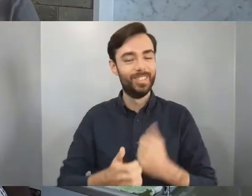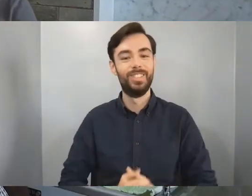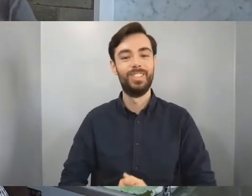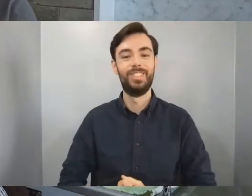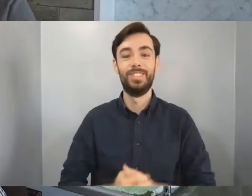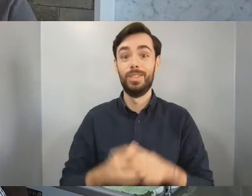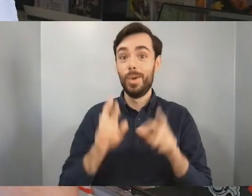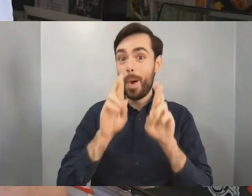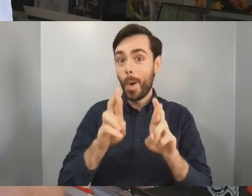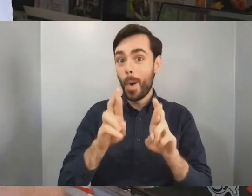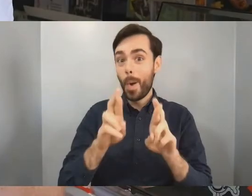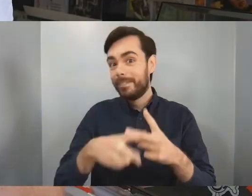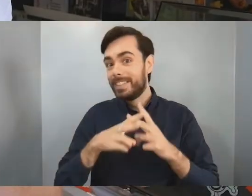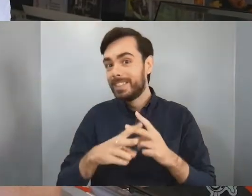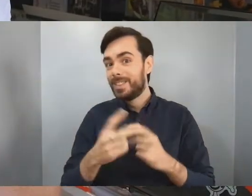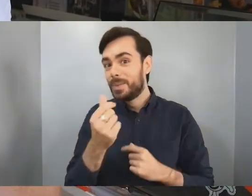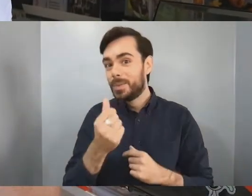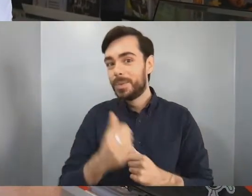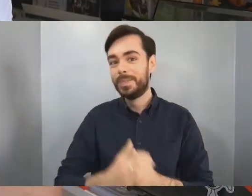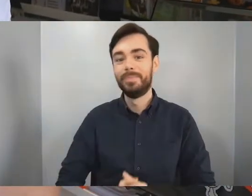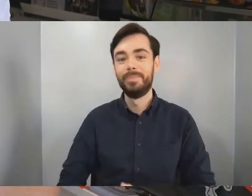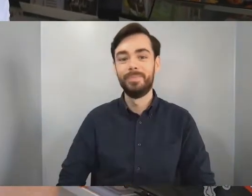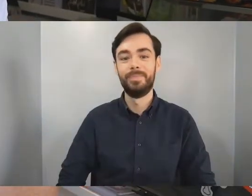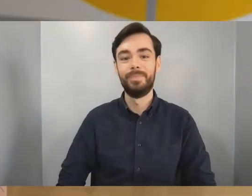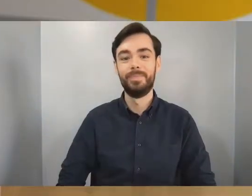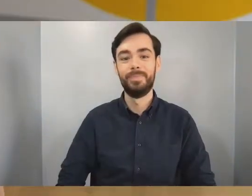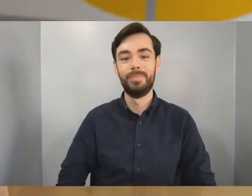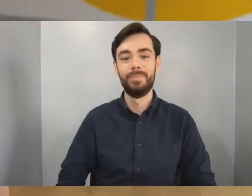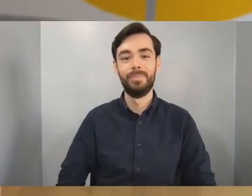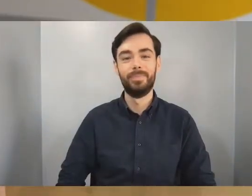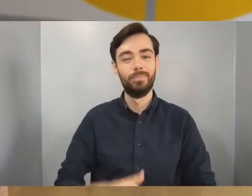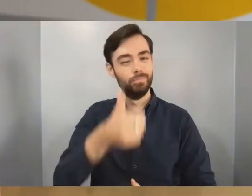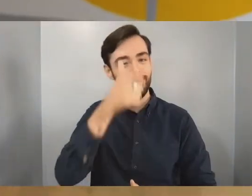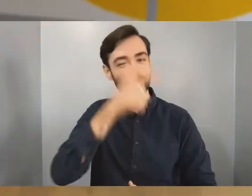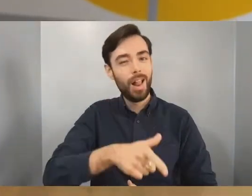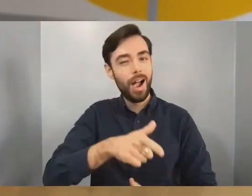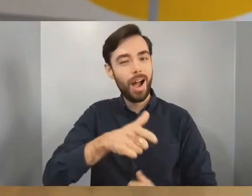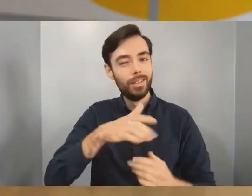All the best for the future, you've been brilliant! Huge congratulations to getting to the end